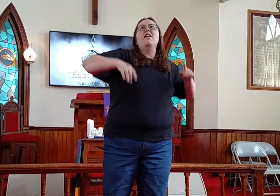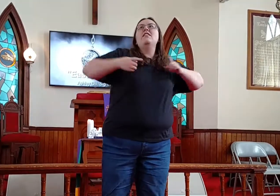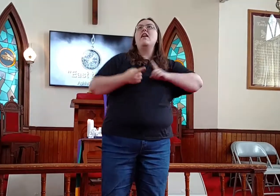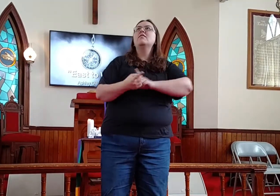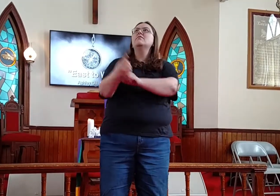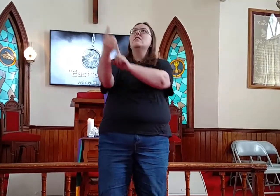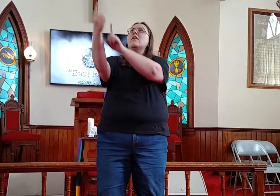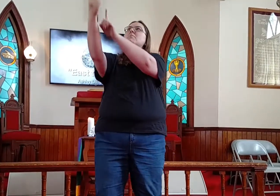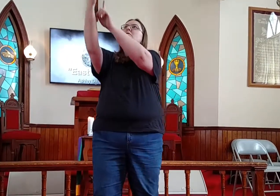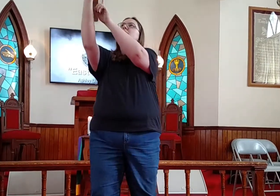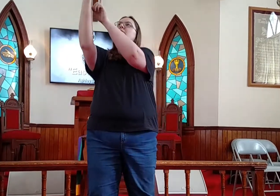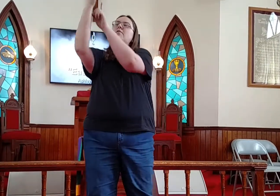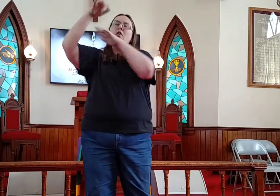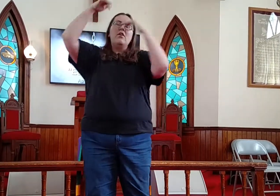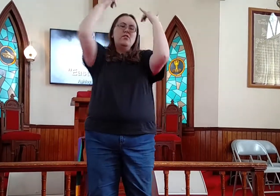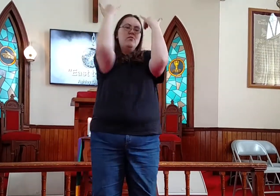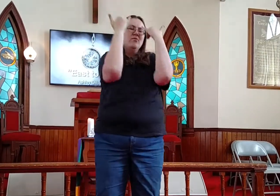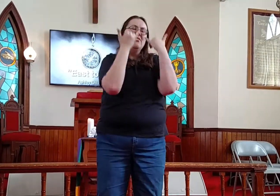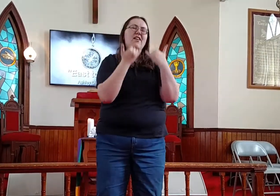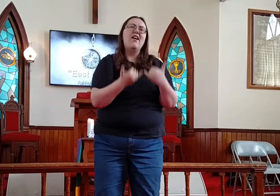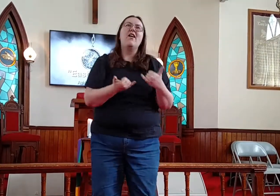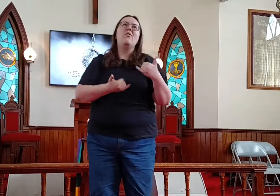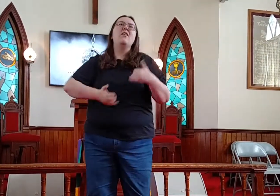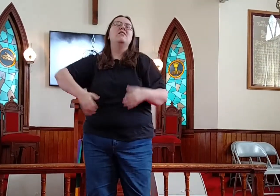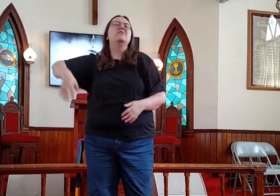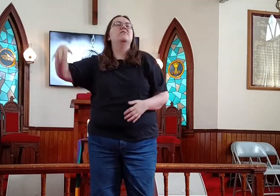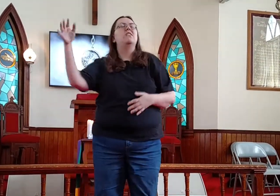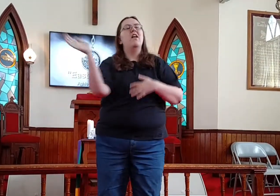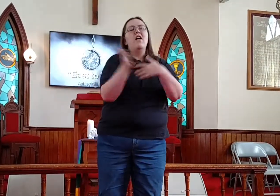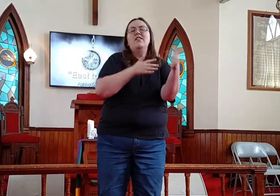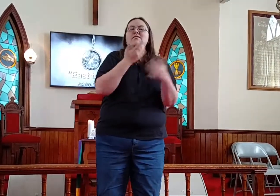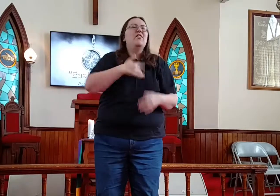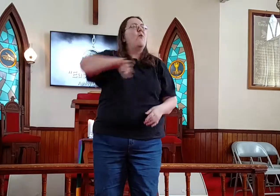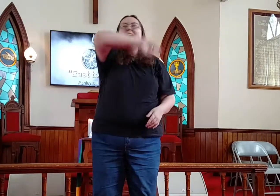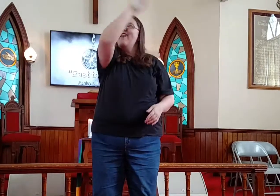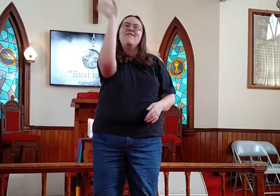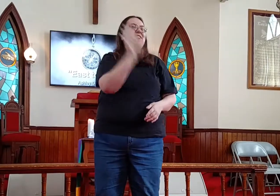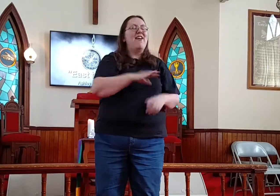And I stand before you now as though I've never sinned